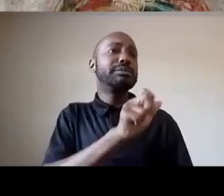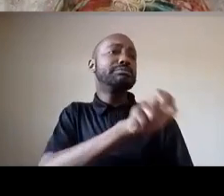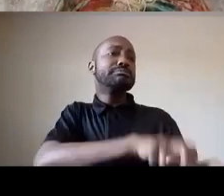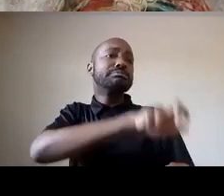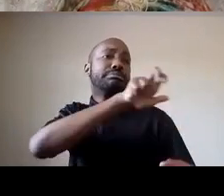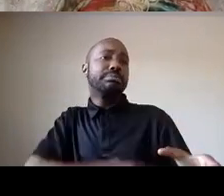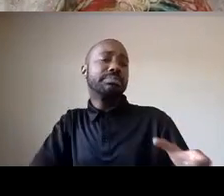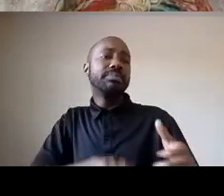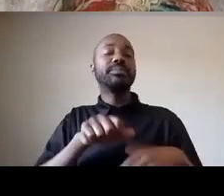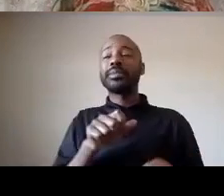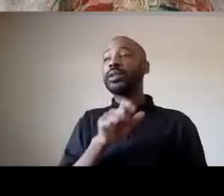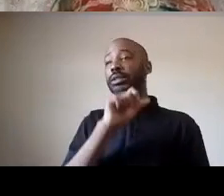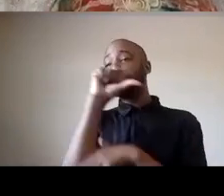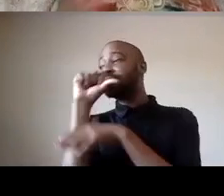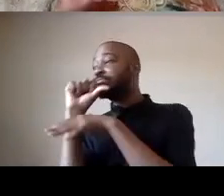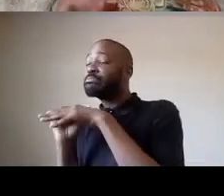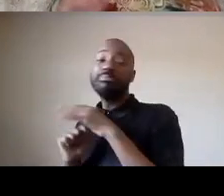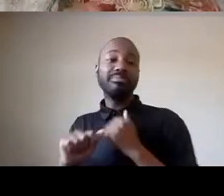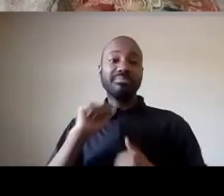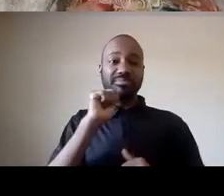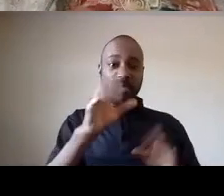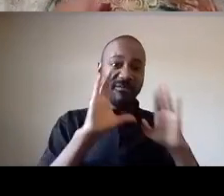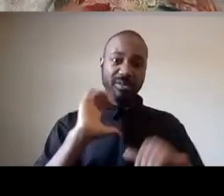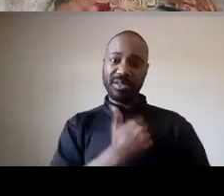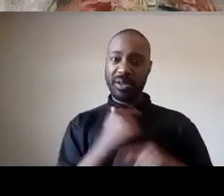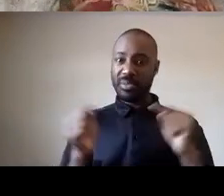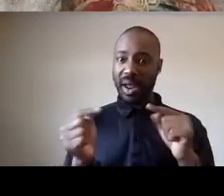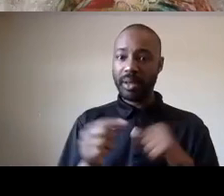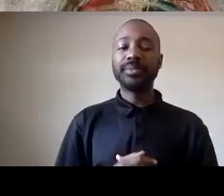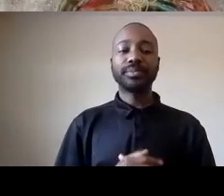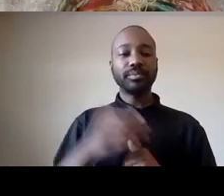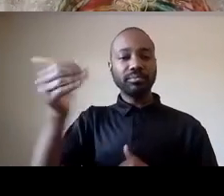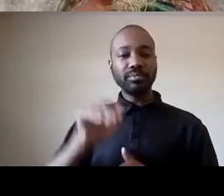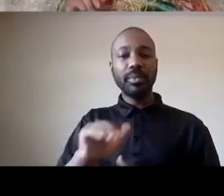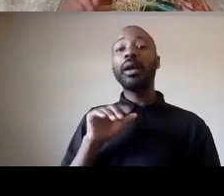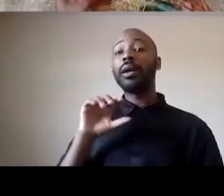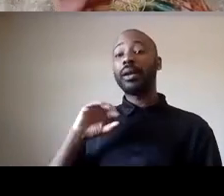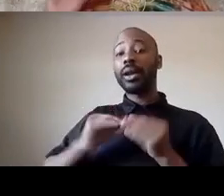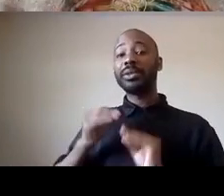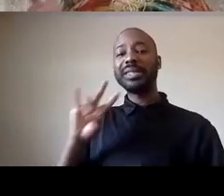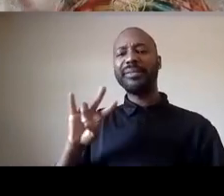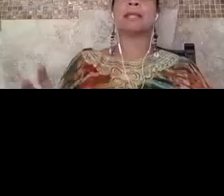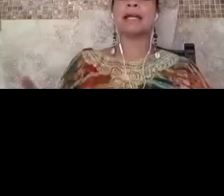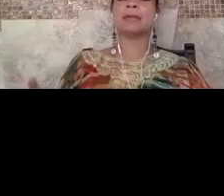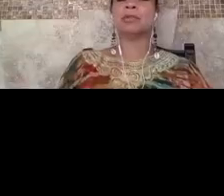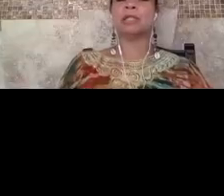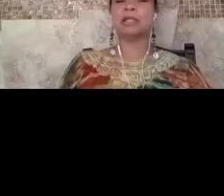constantly experience and then number seven what are we doing in black community we believe in building black communities